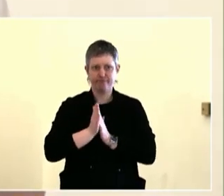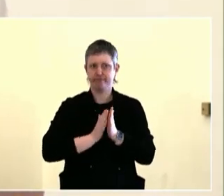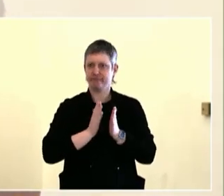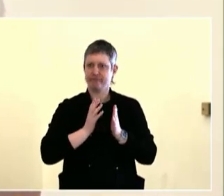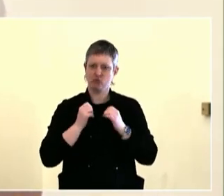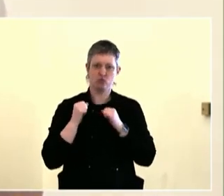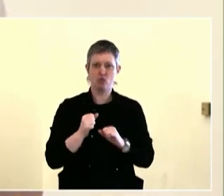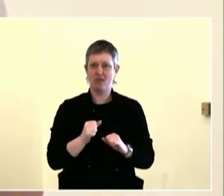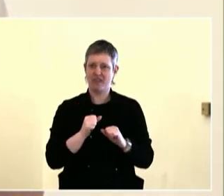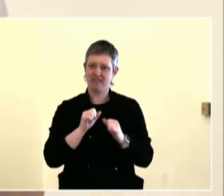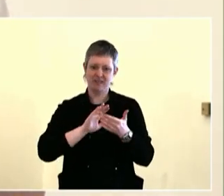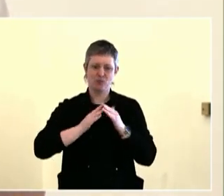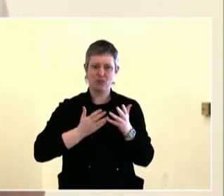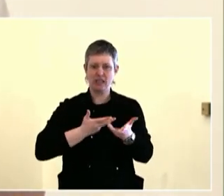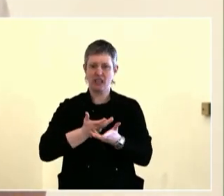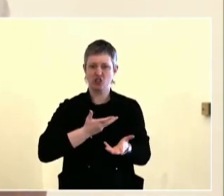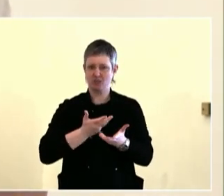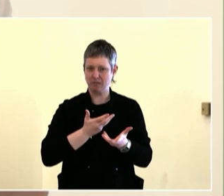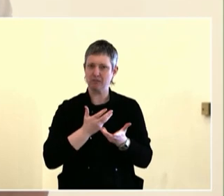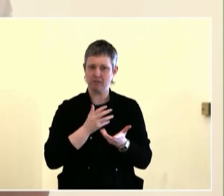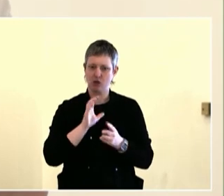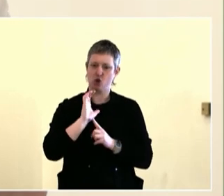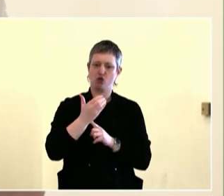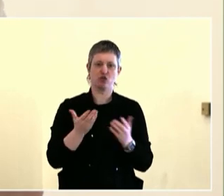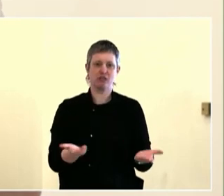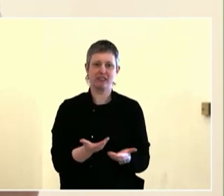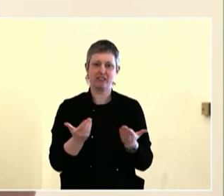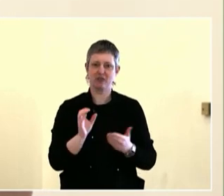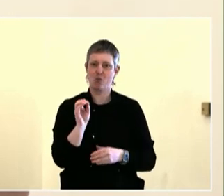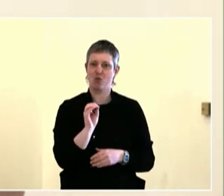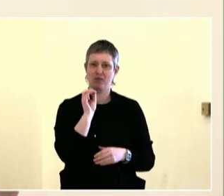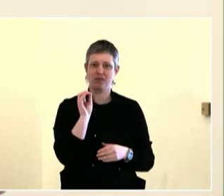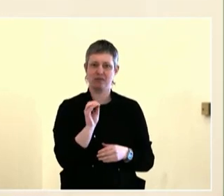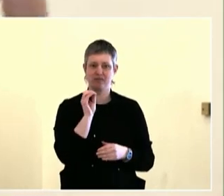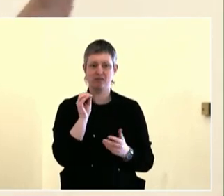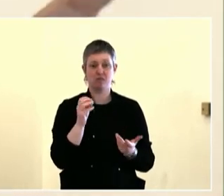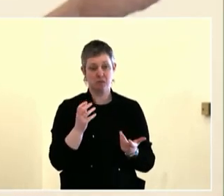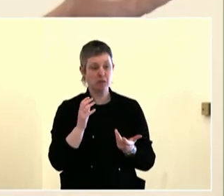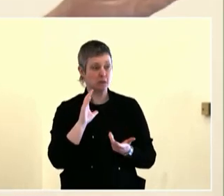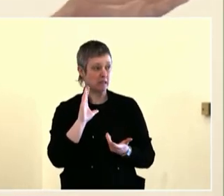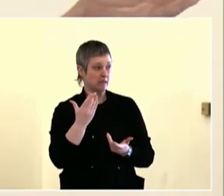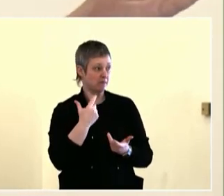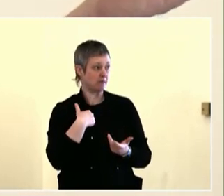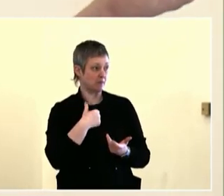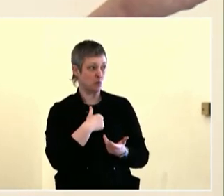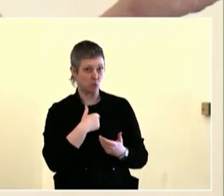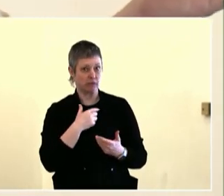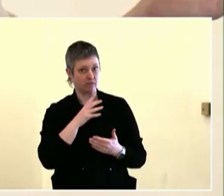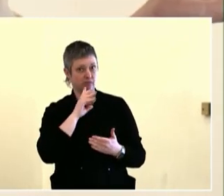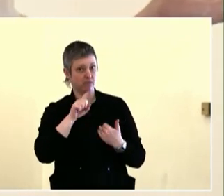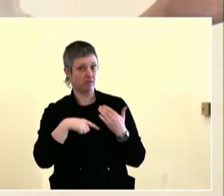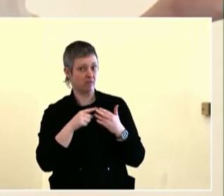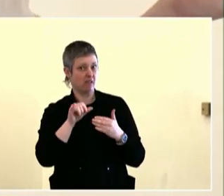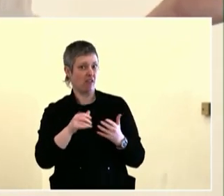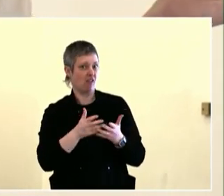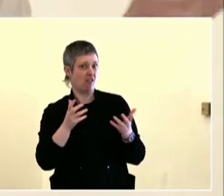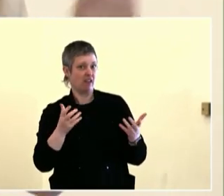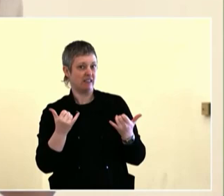different types of problems, but coming together on building relationships, shared solutions,